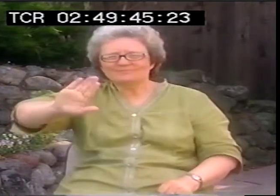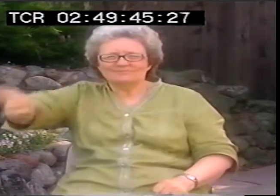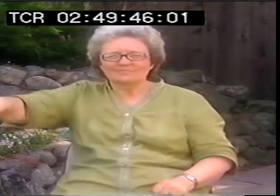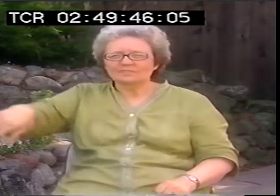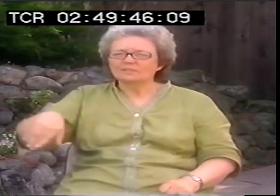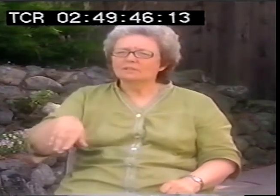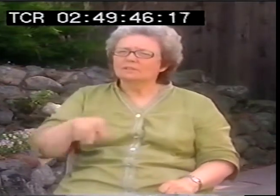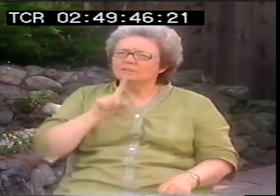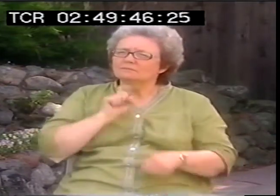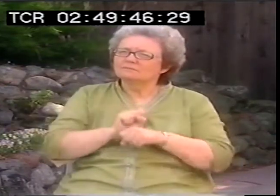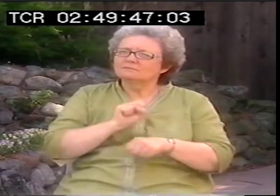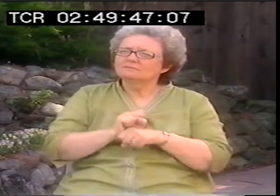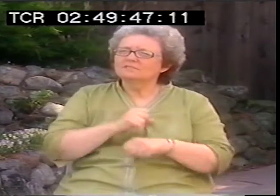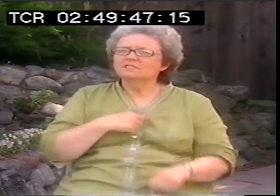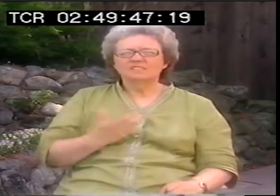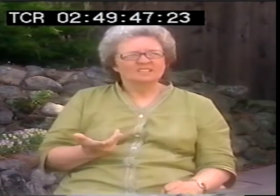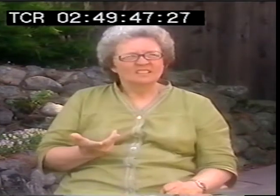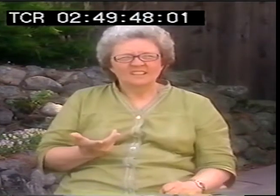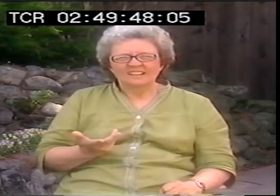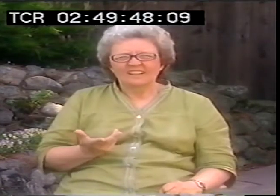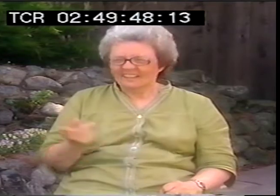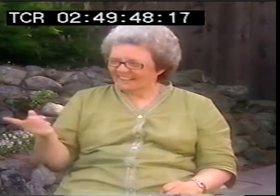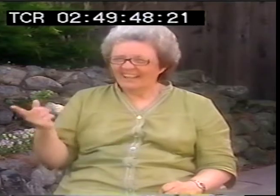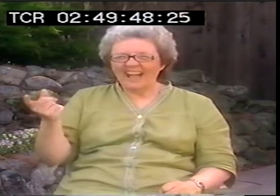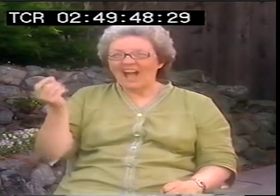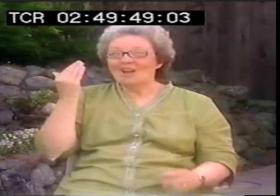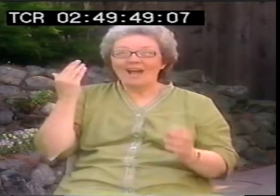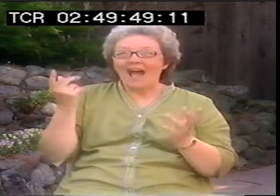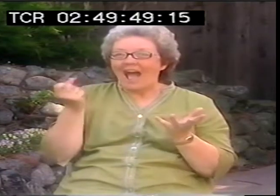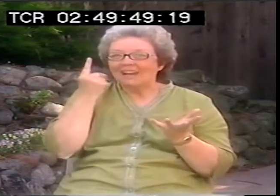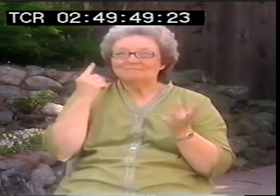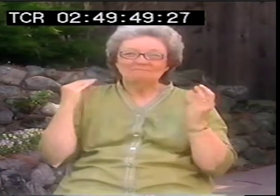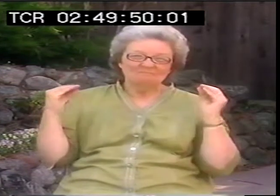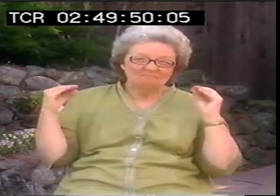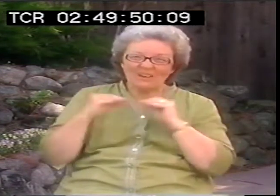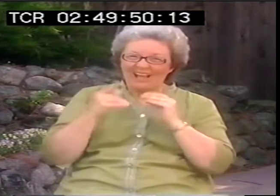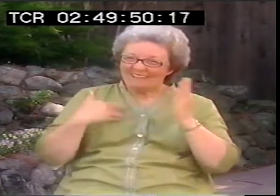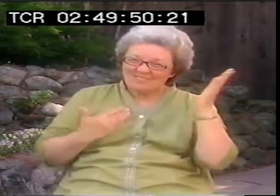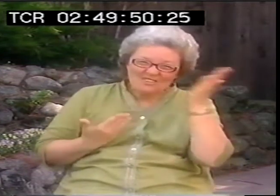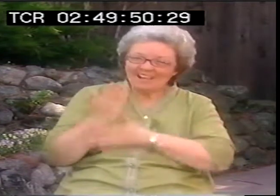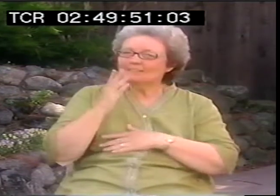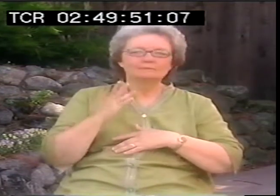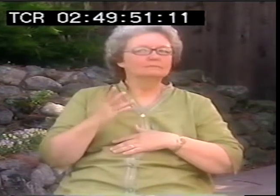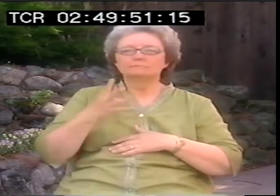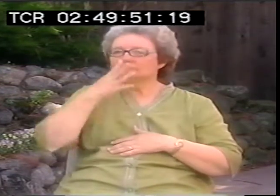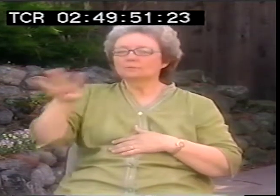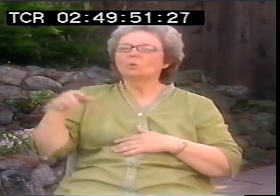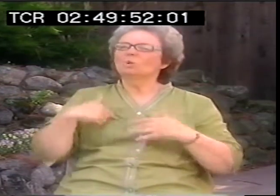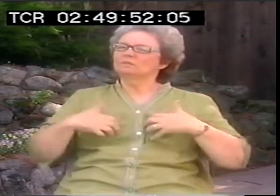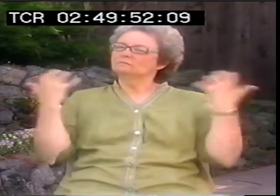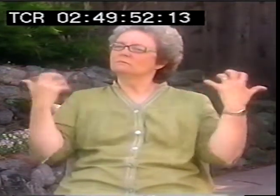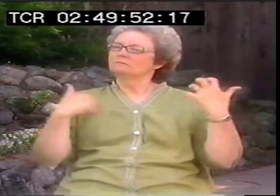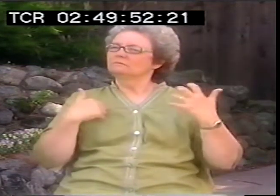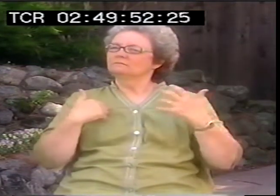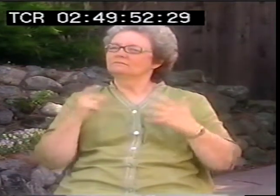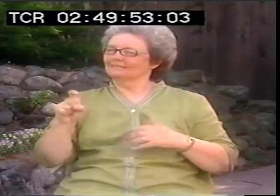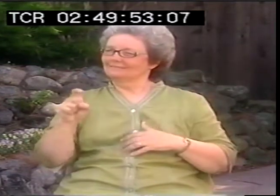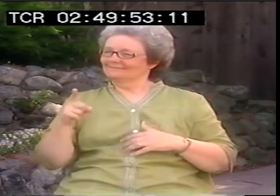parents and the deaf parents are ignored. I see that all of the time, just wholesale discounting of deaf parents’ concerns.